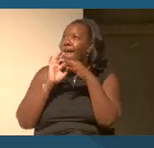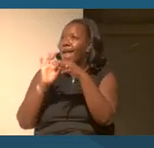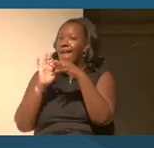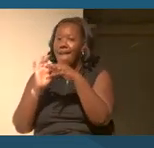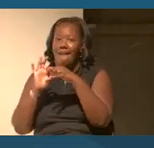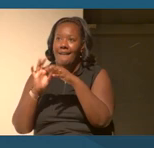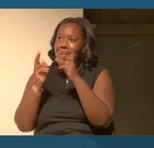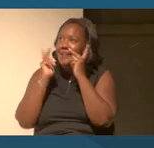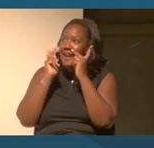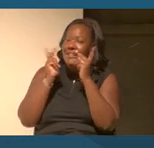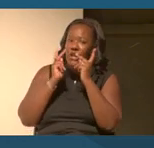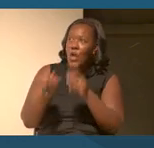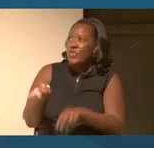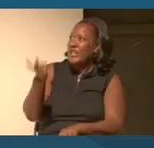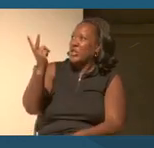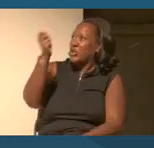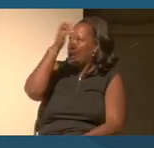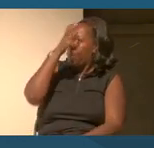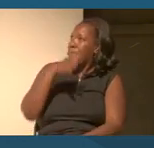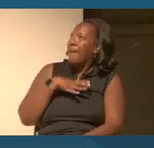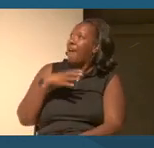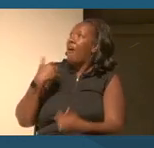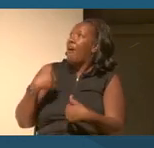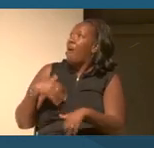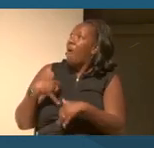in these two men aspirations for myself.